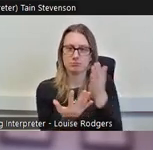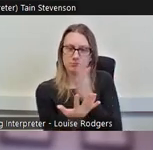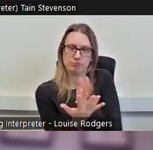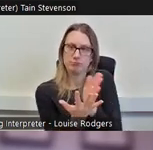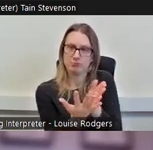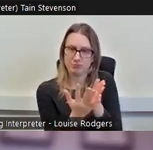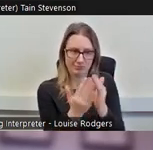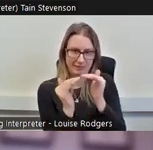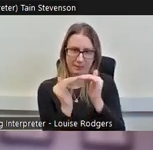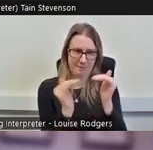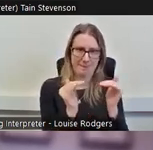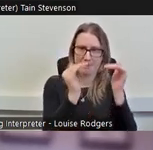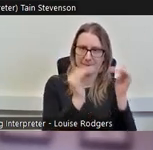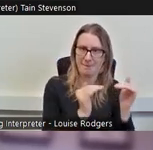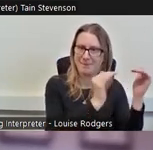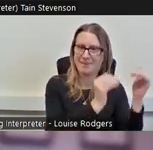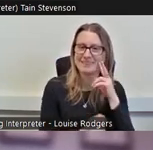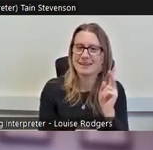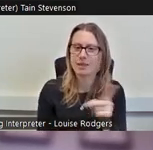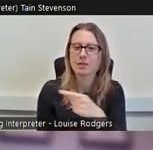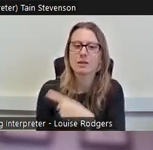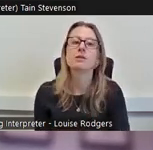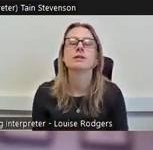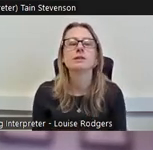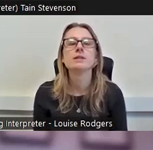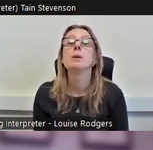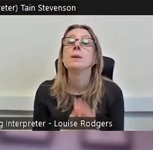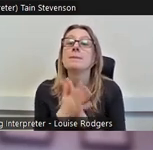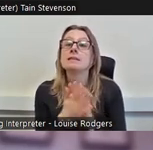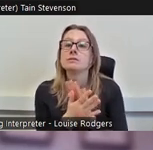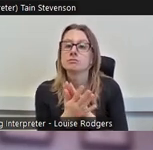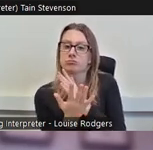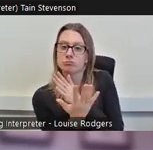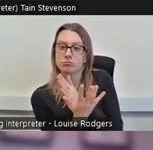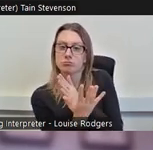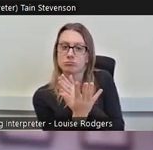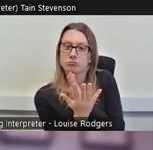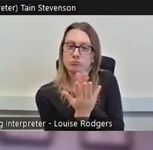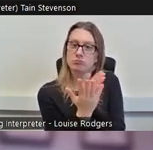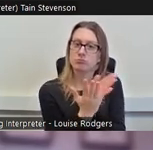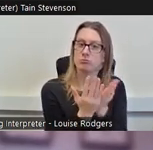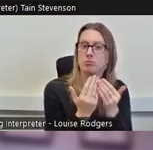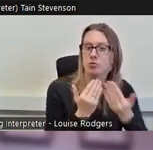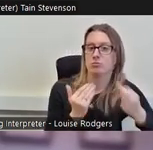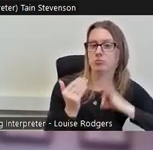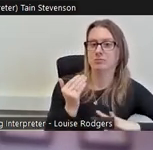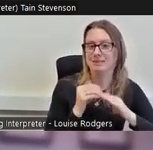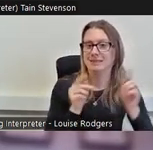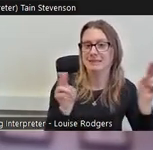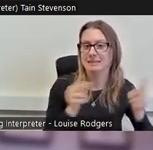As you become or you live in a less deprived area, then your volunteer participation rate goes up.